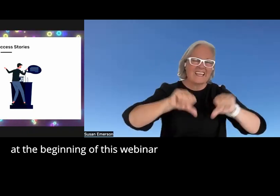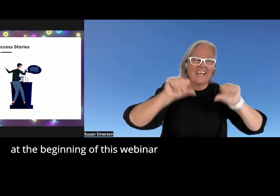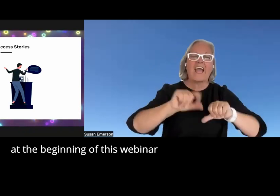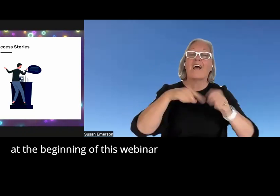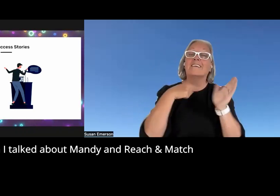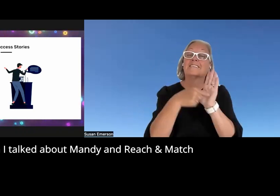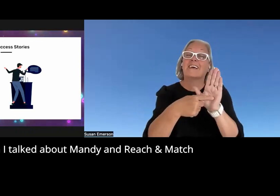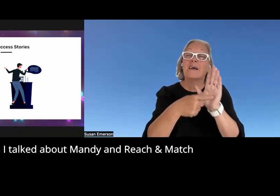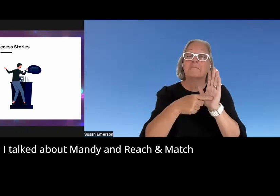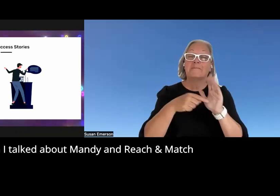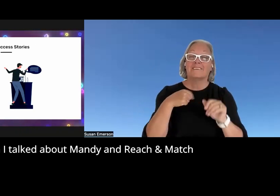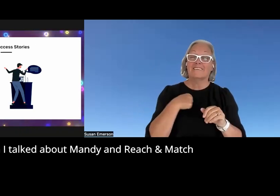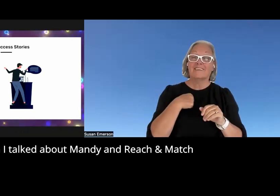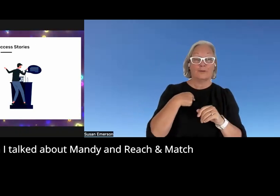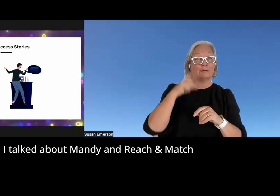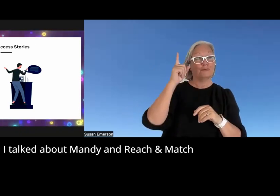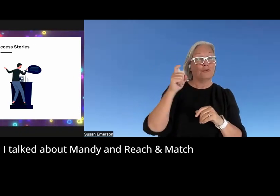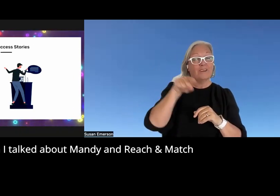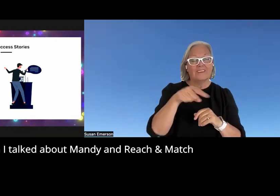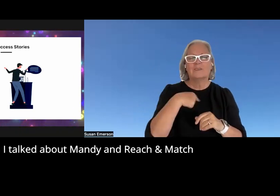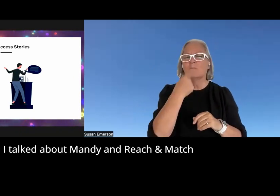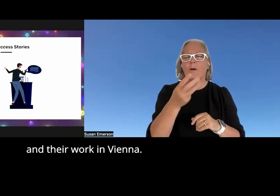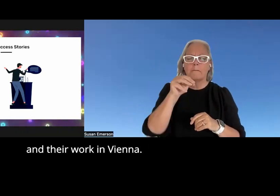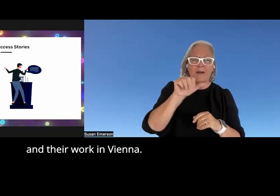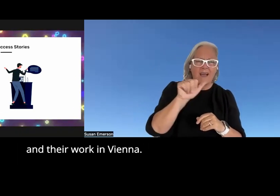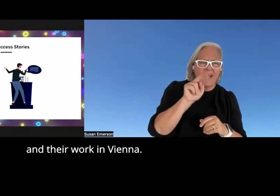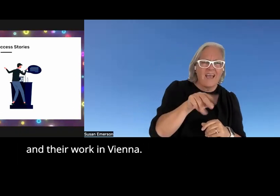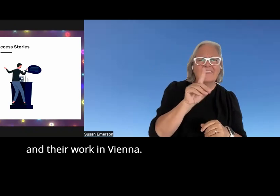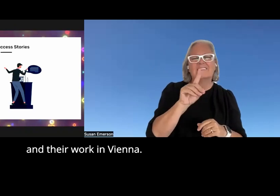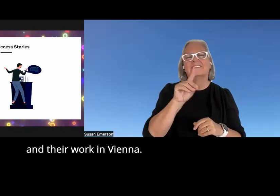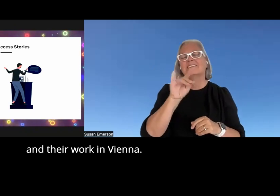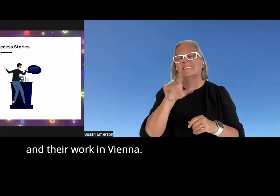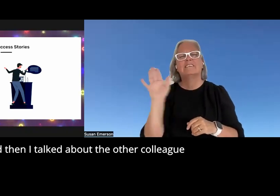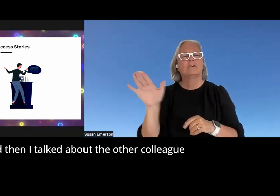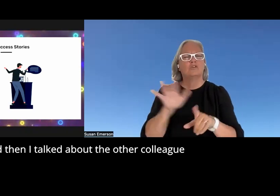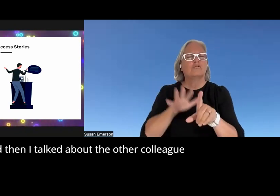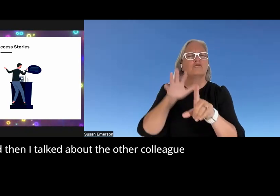webinar when I talked about Mandy and reach and match and their work in Vienna and then I talked